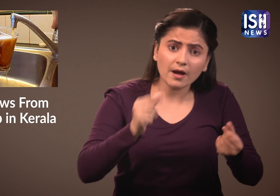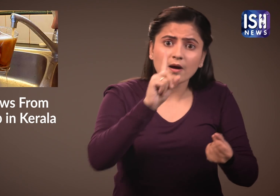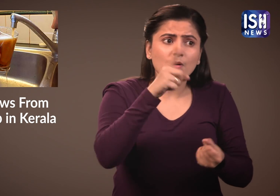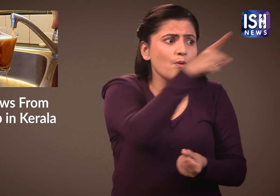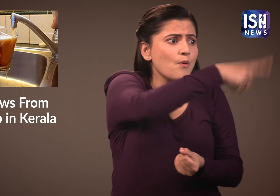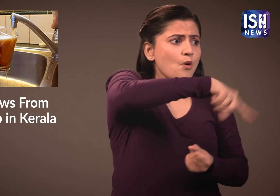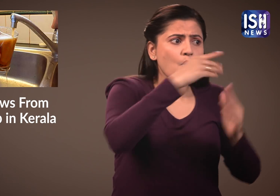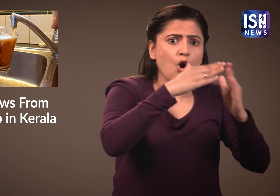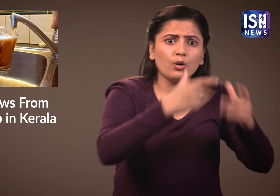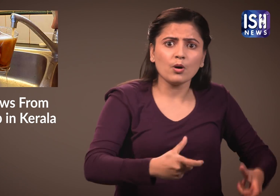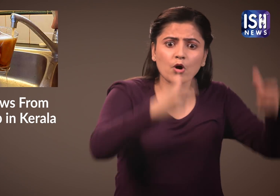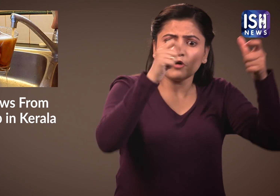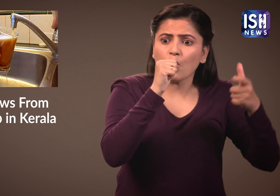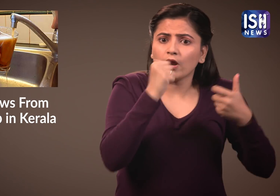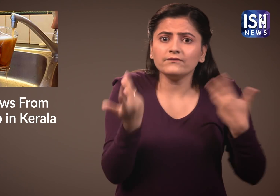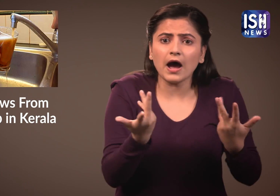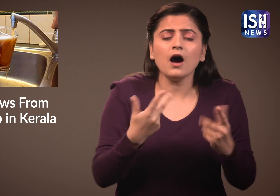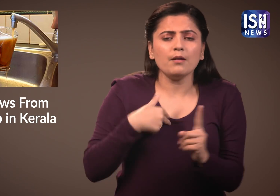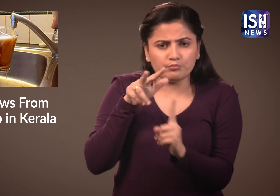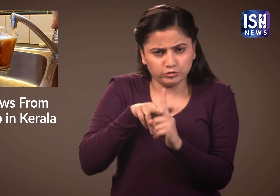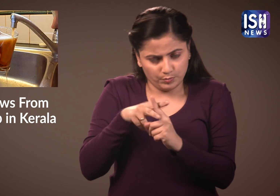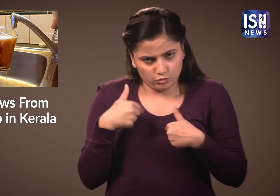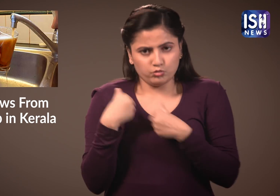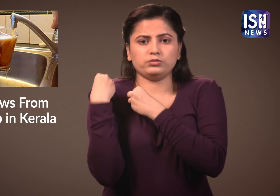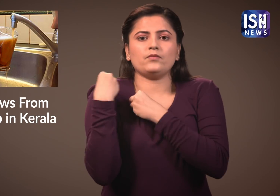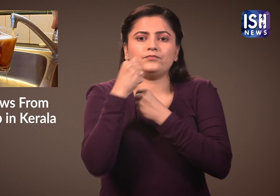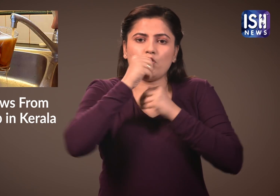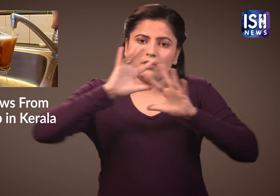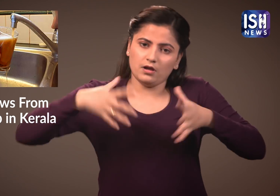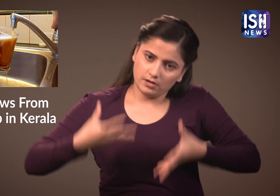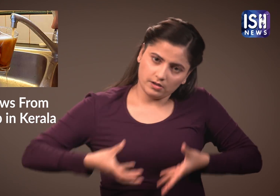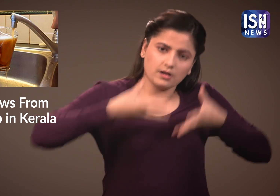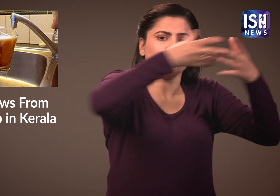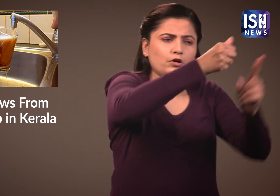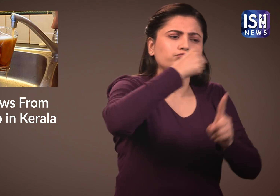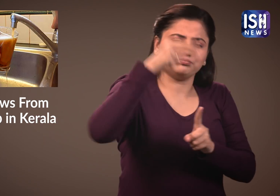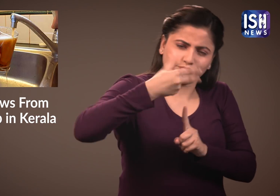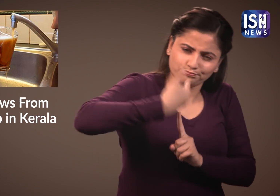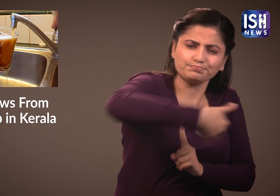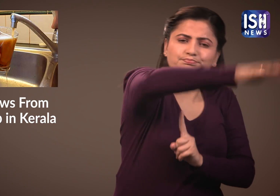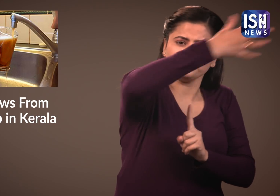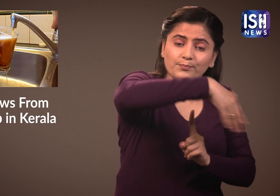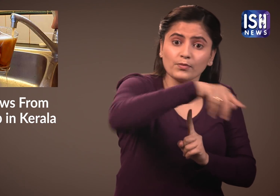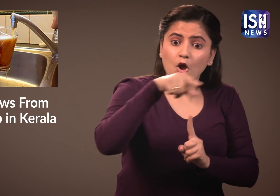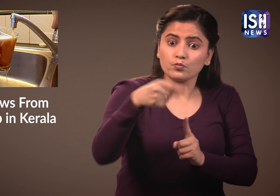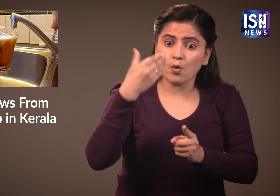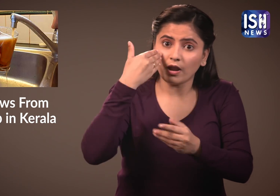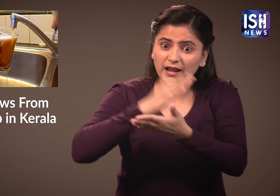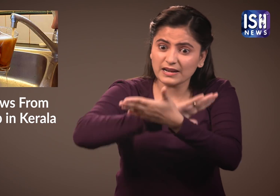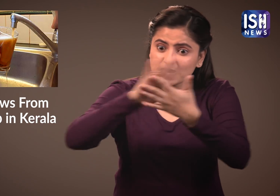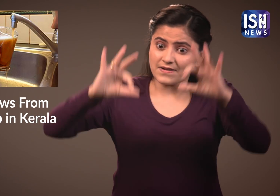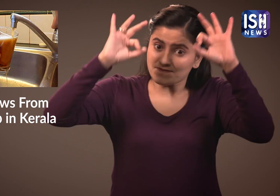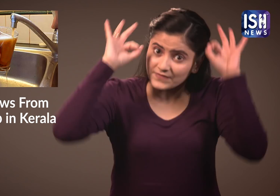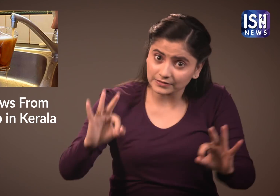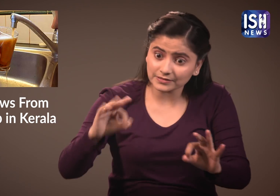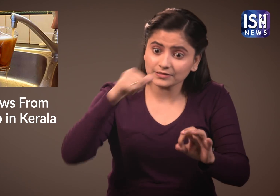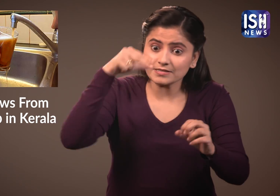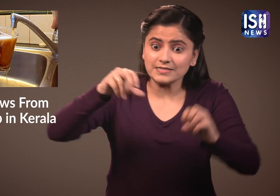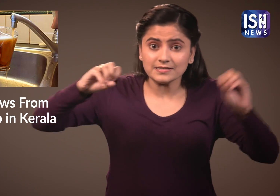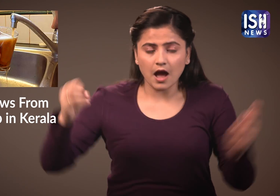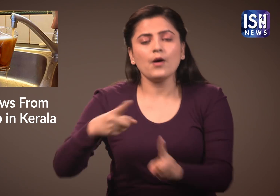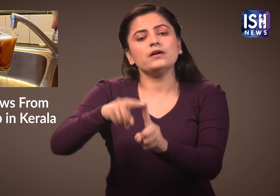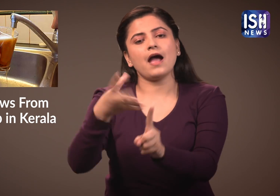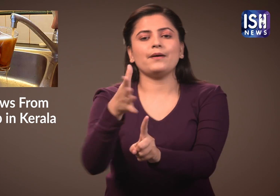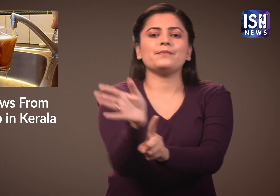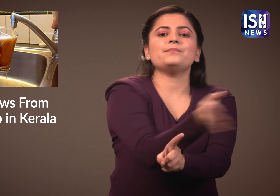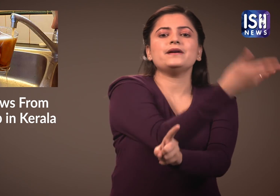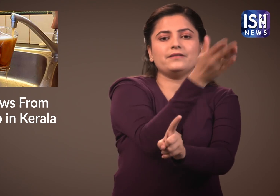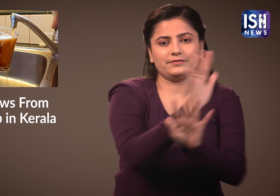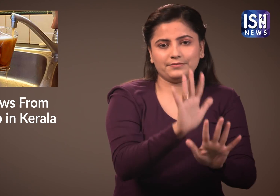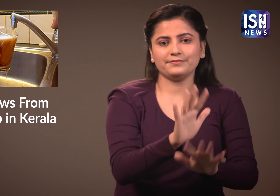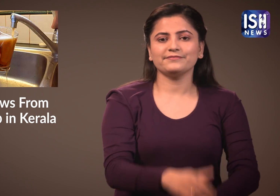The officials have said till the well water is completely clean, they will keep giving the residents water.